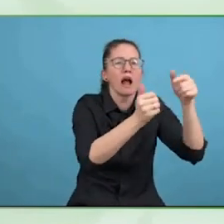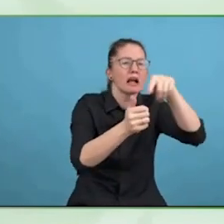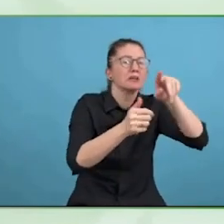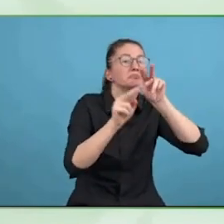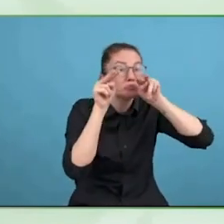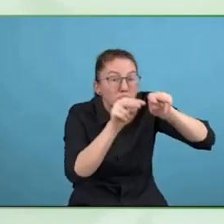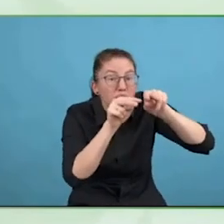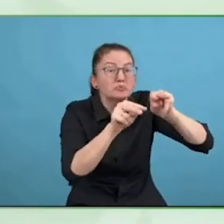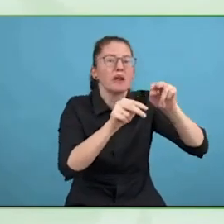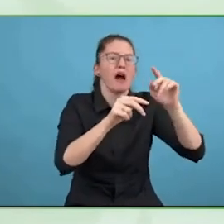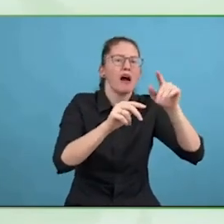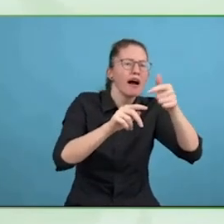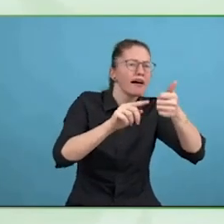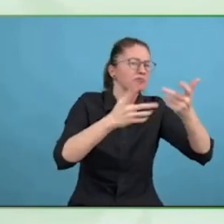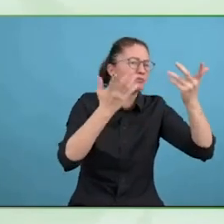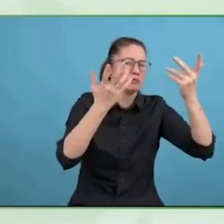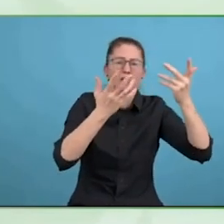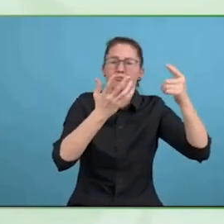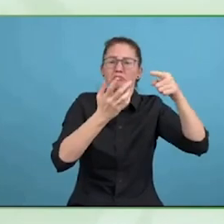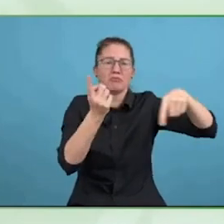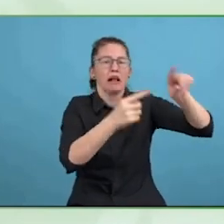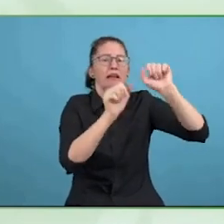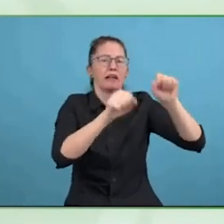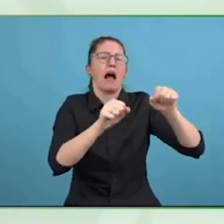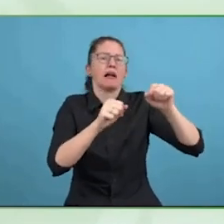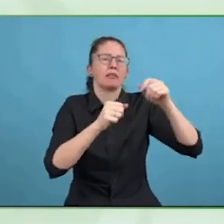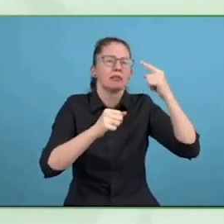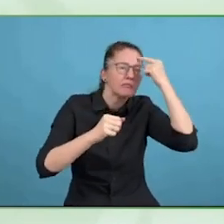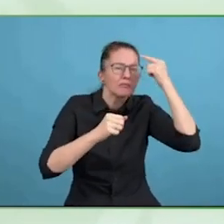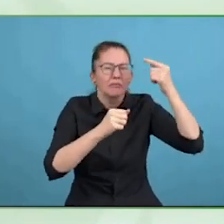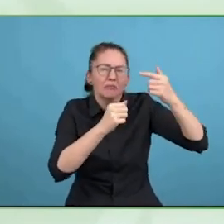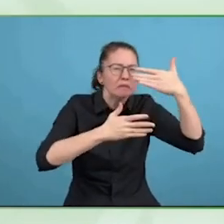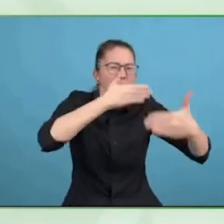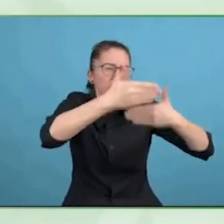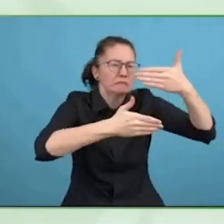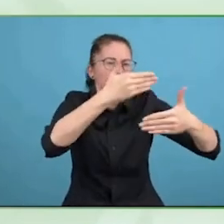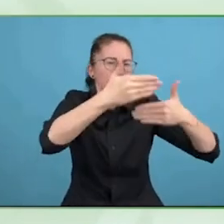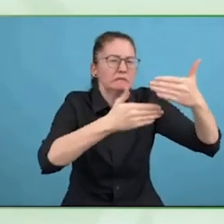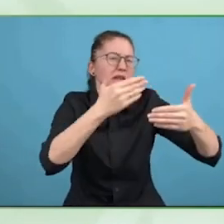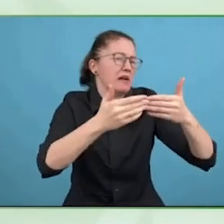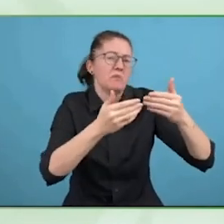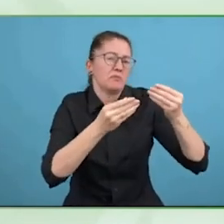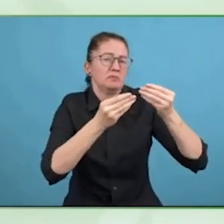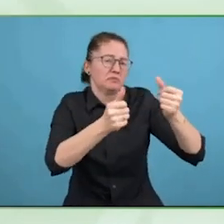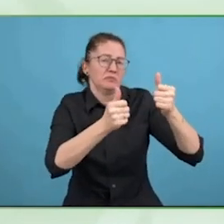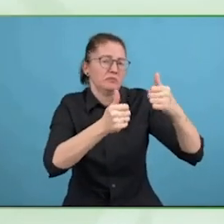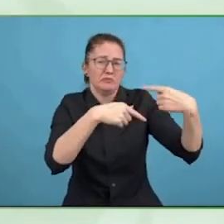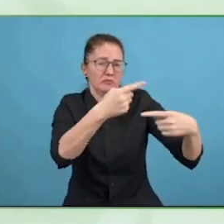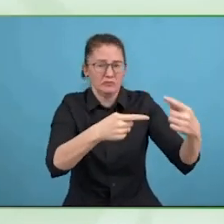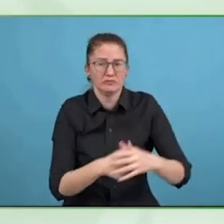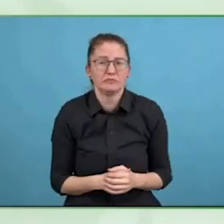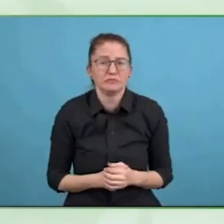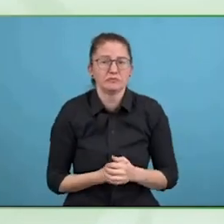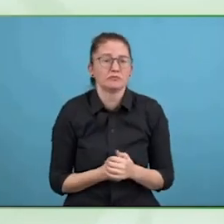content, the value 500 also have been promoting the. As you I said, it is publicly available free of charge, anybody